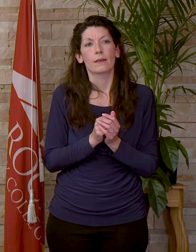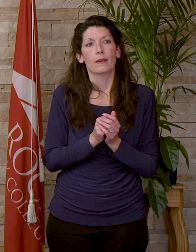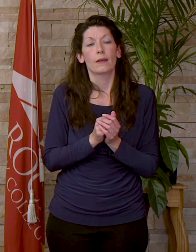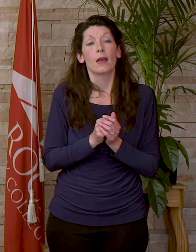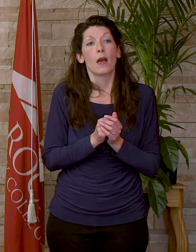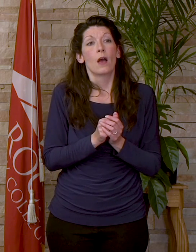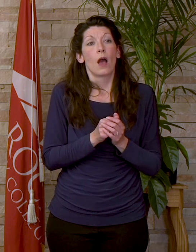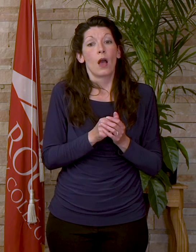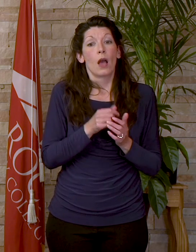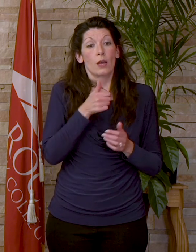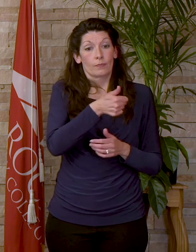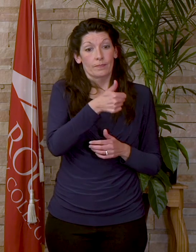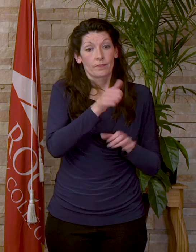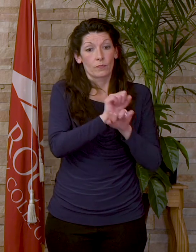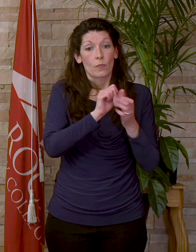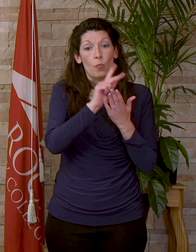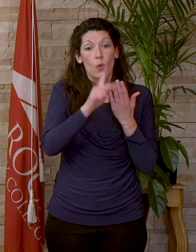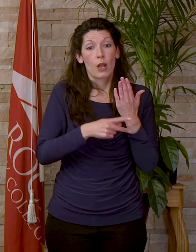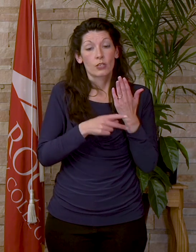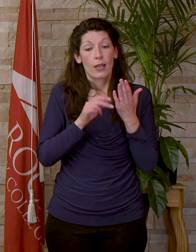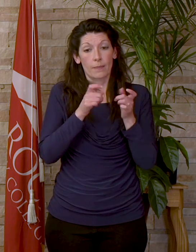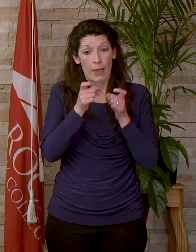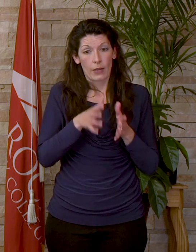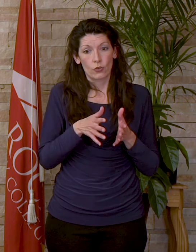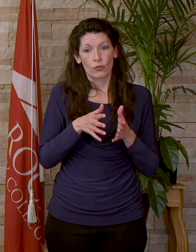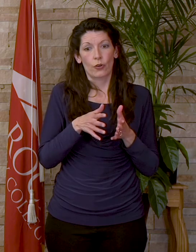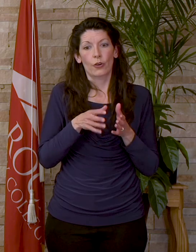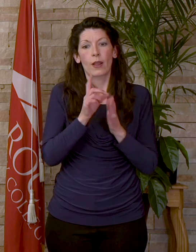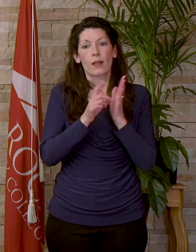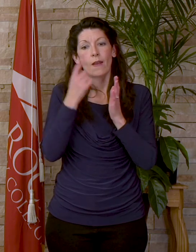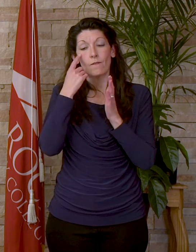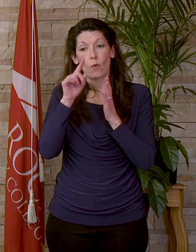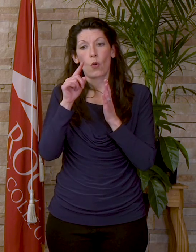As project manager and a mechanical design member for the Colorado Space Grant Consortium,